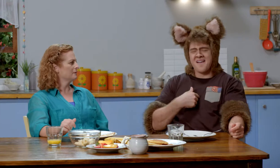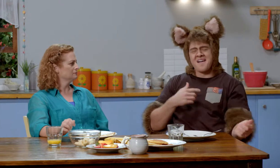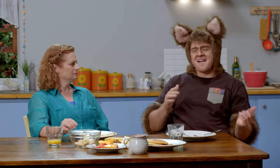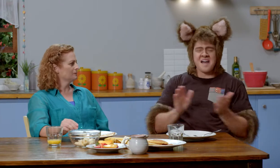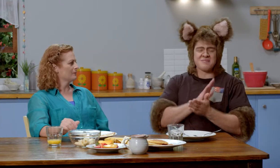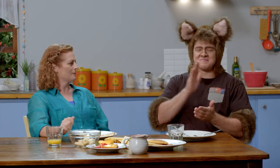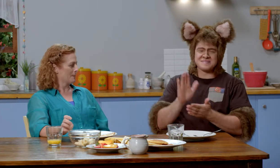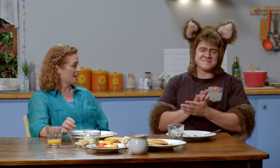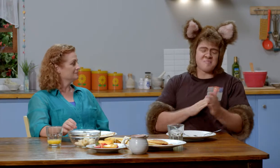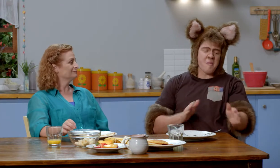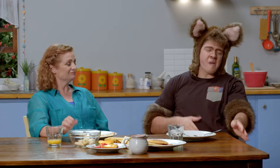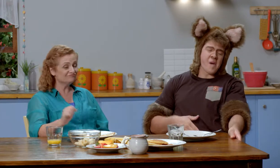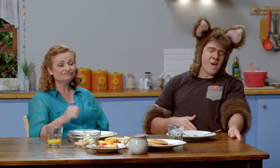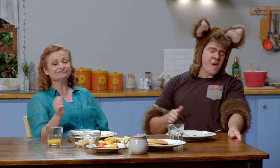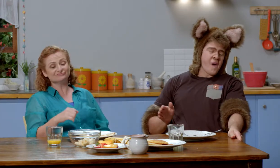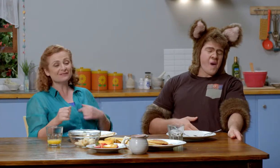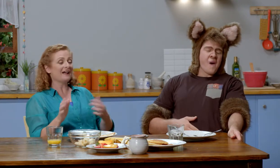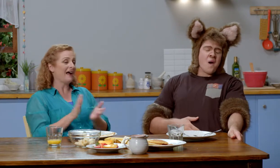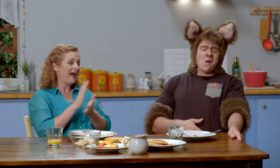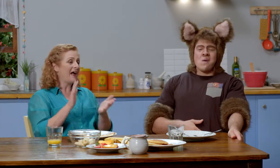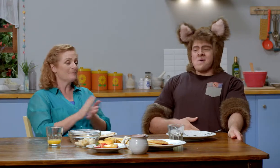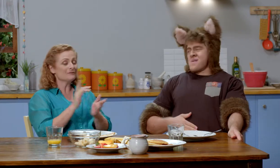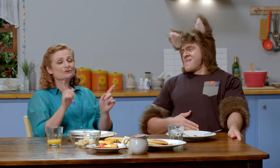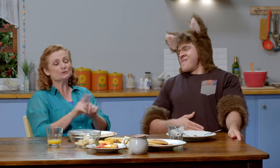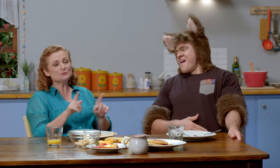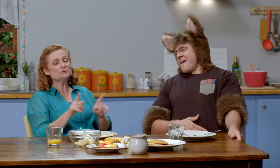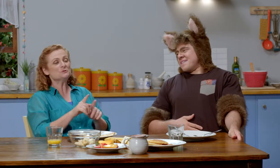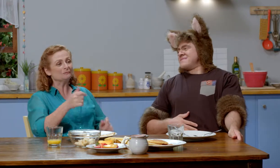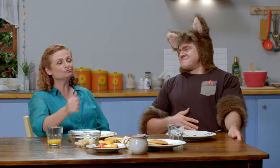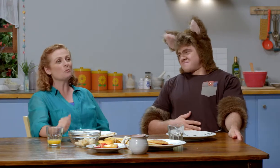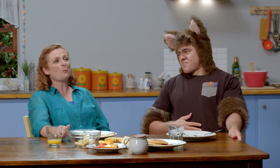Oh, I am so happy. Yes, I’m feeling happy too, Possum.